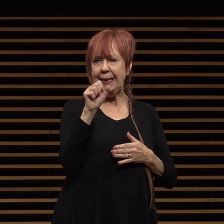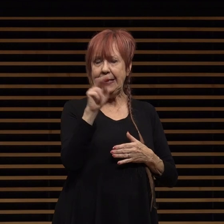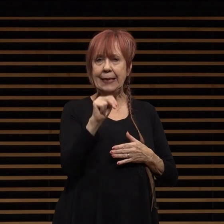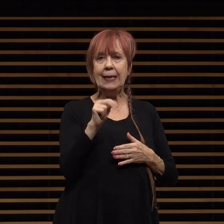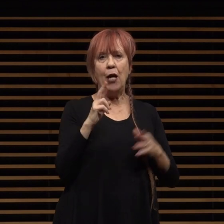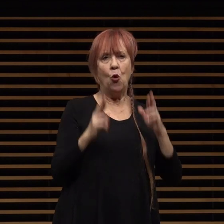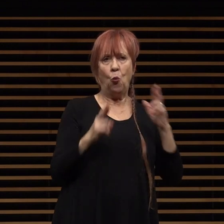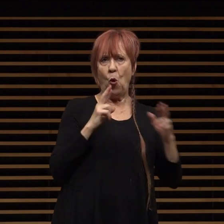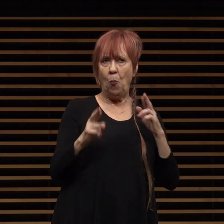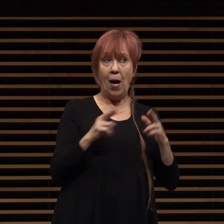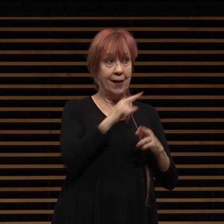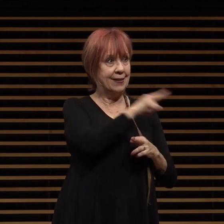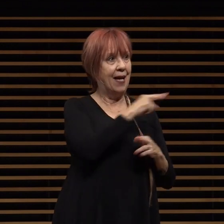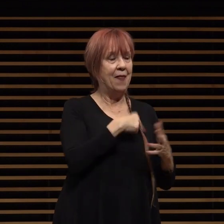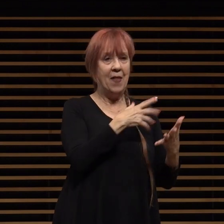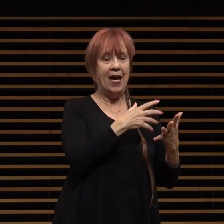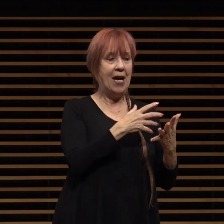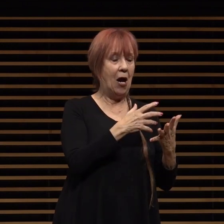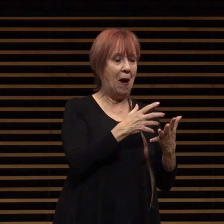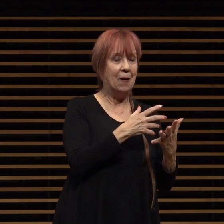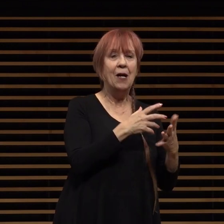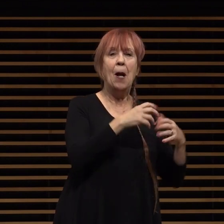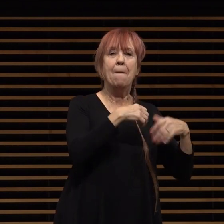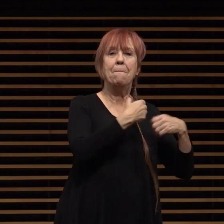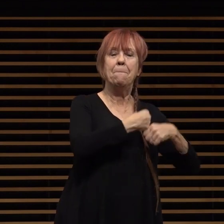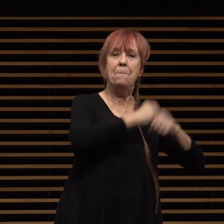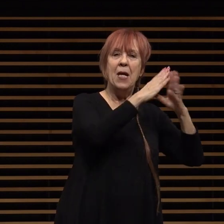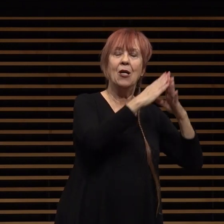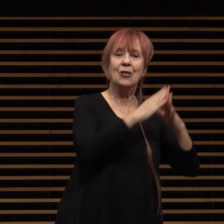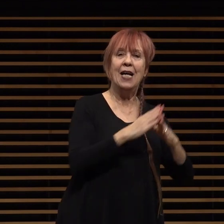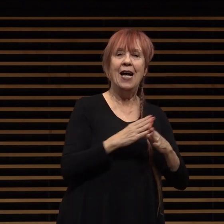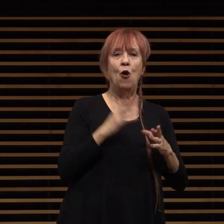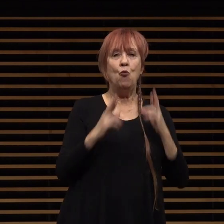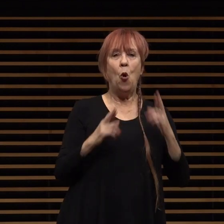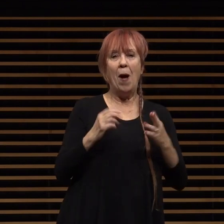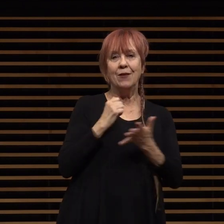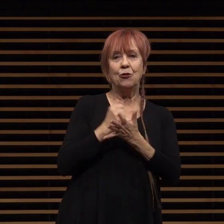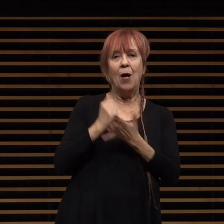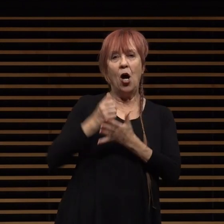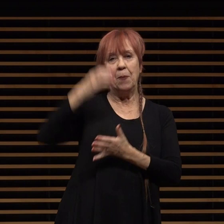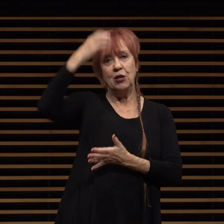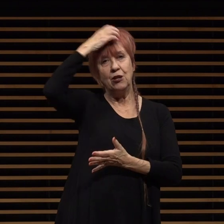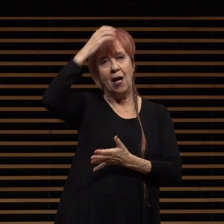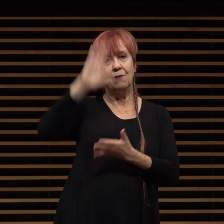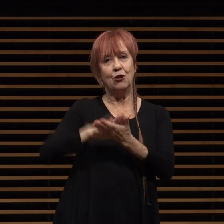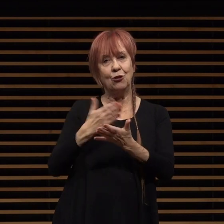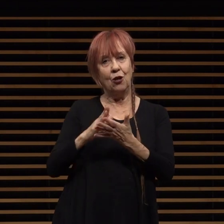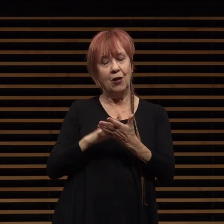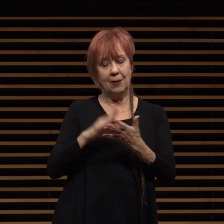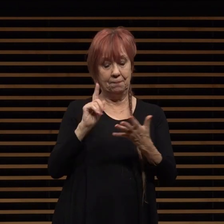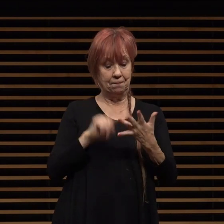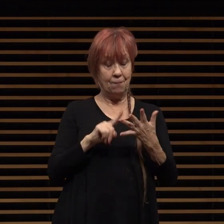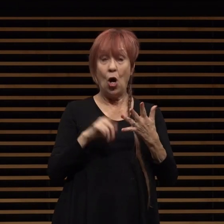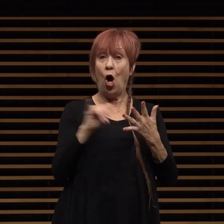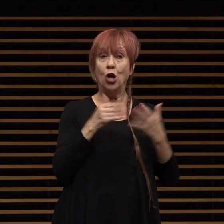driven robots to assist chefs in preparation of food